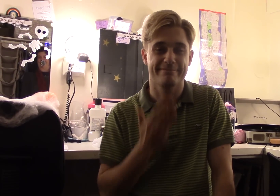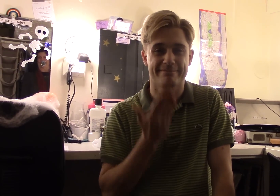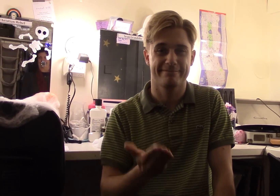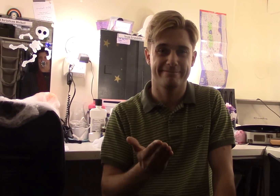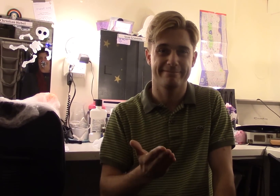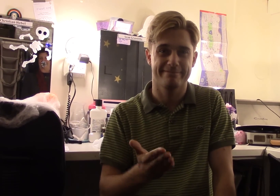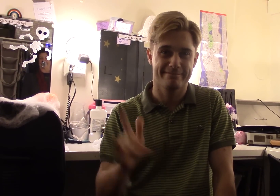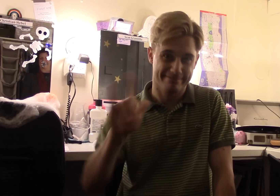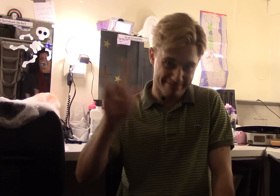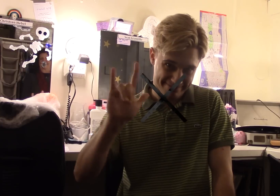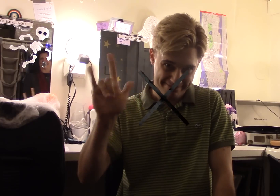Thank you. Love you